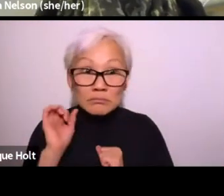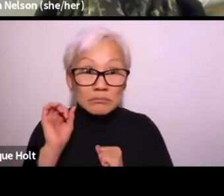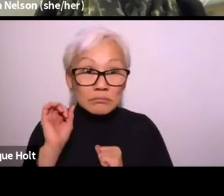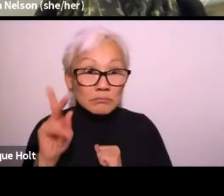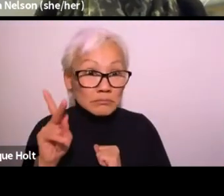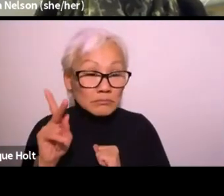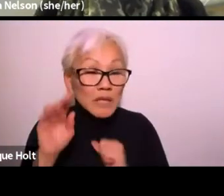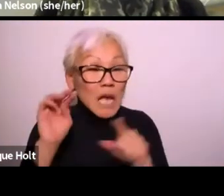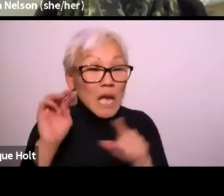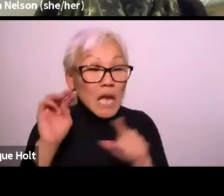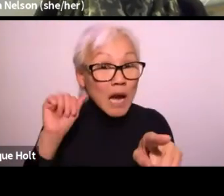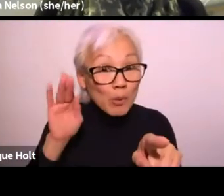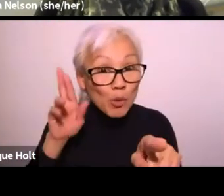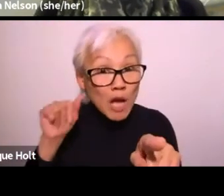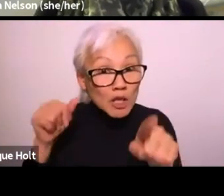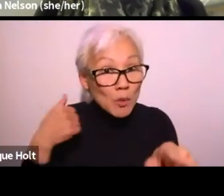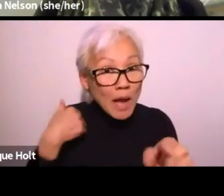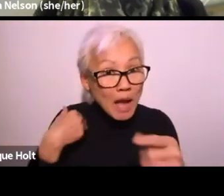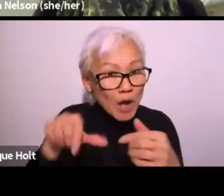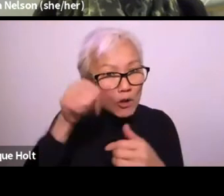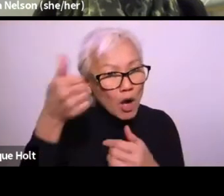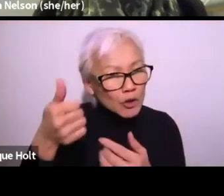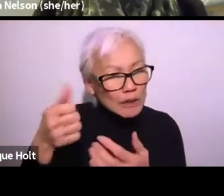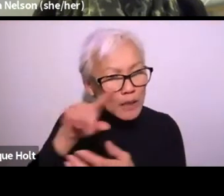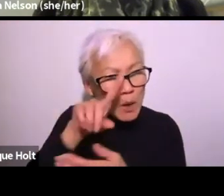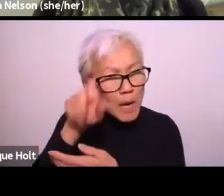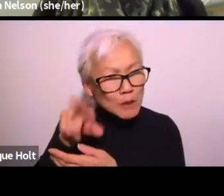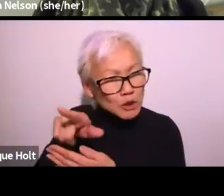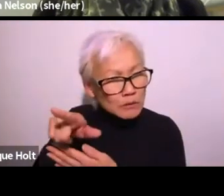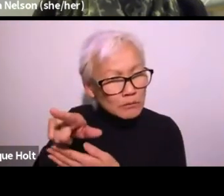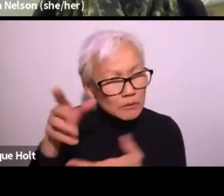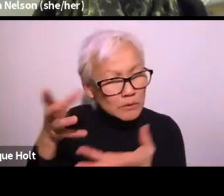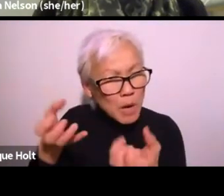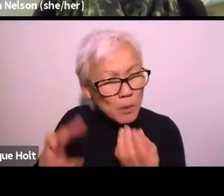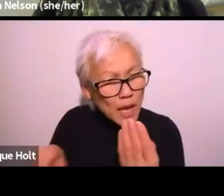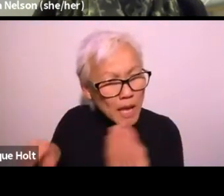What do you think?